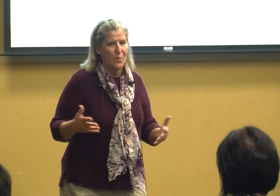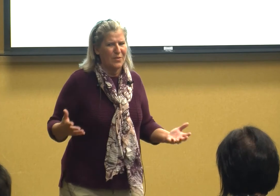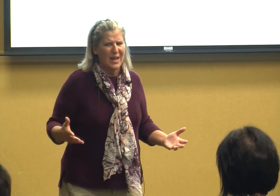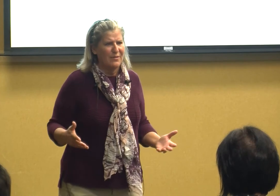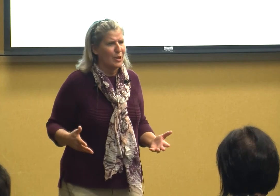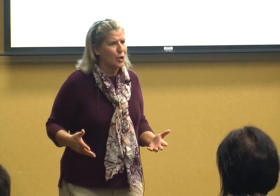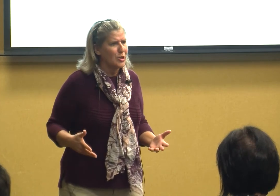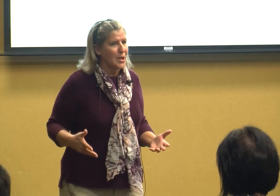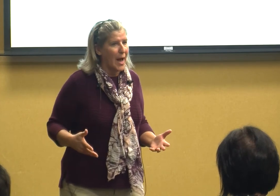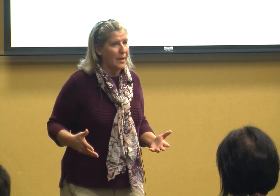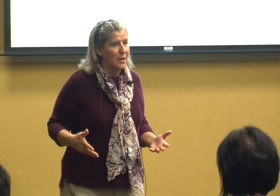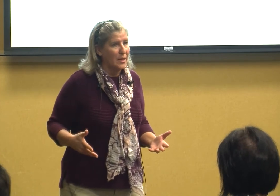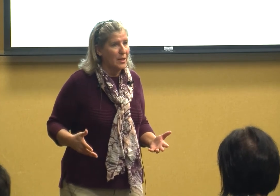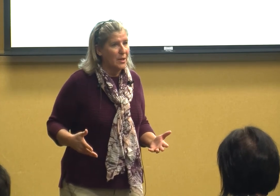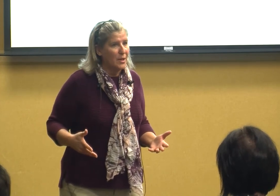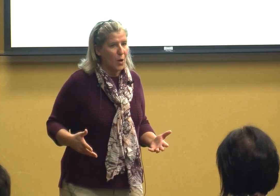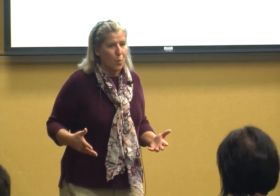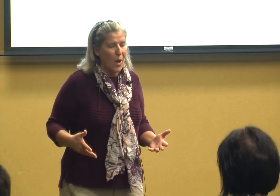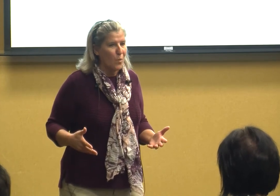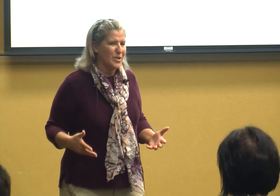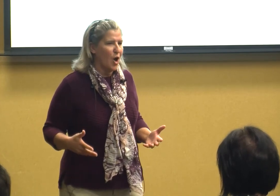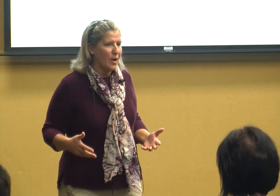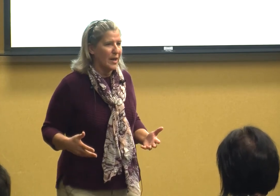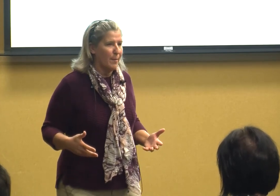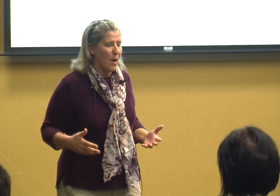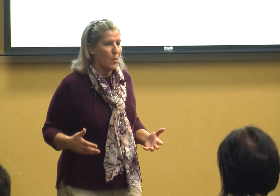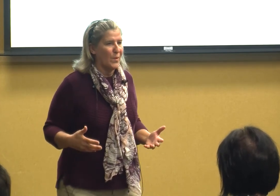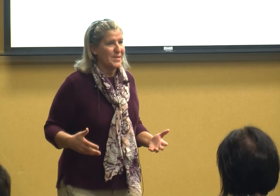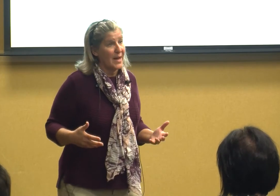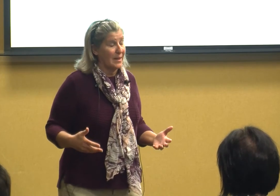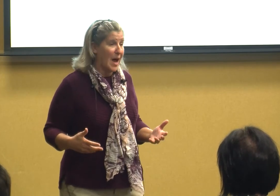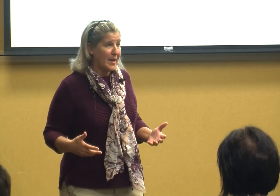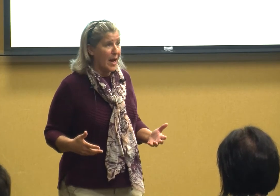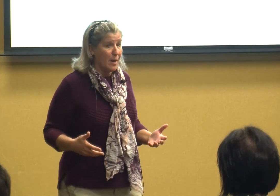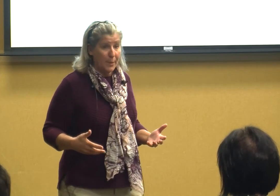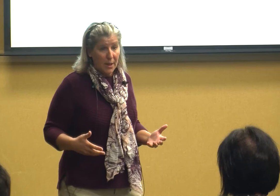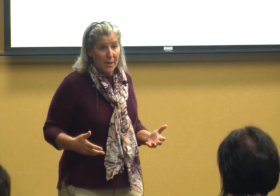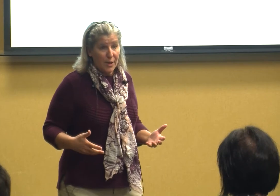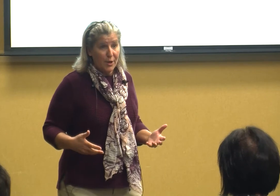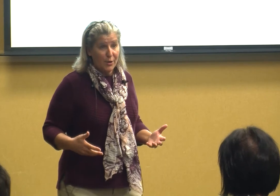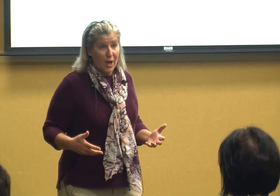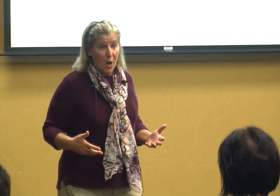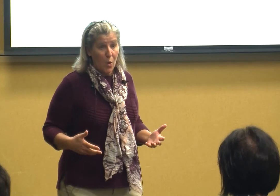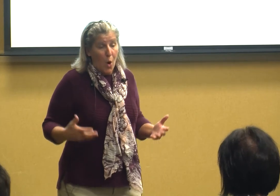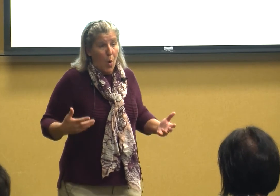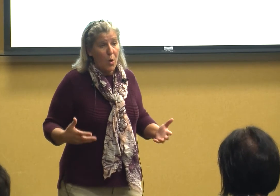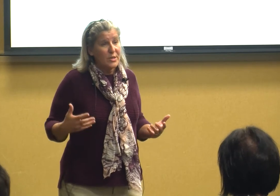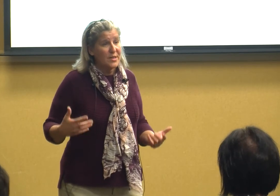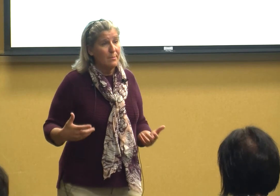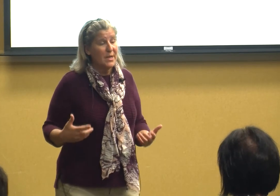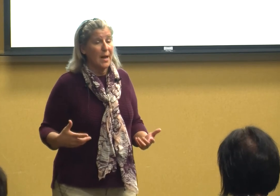what that even looks like or what we're talking about when we say line up you know or sometimes